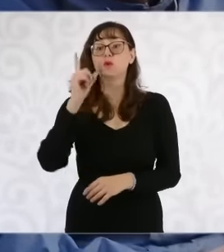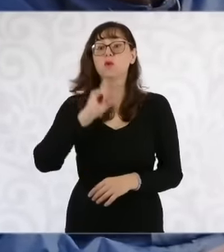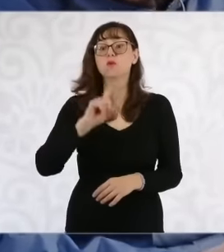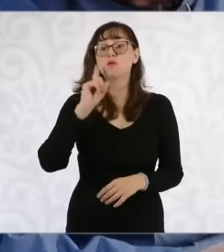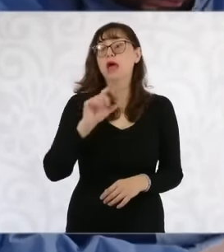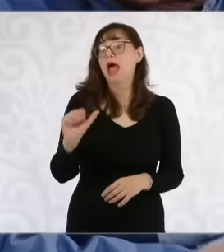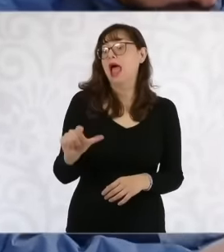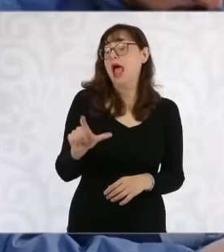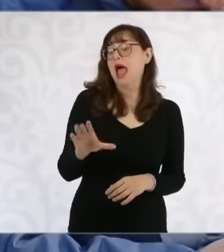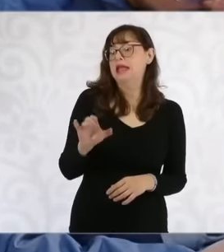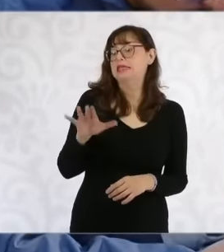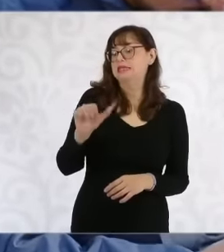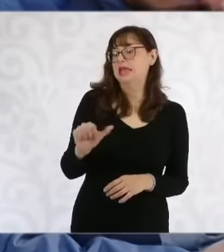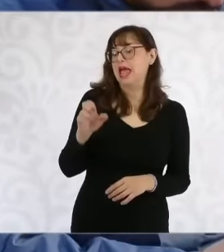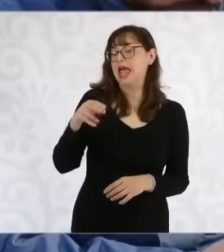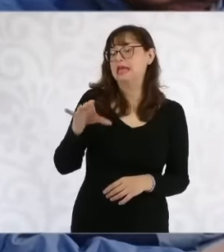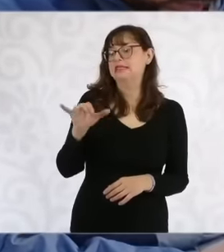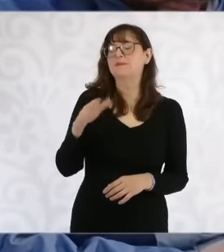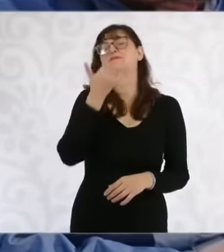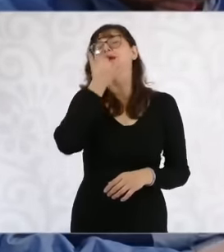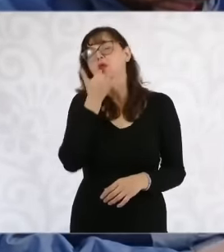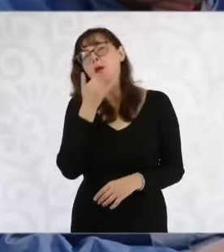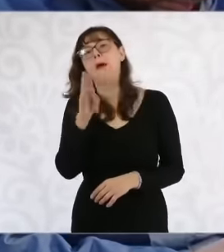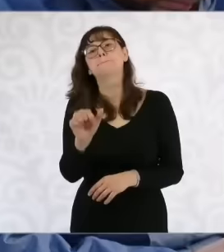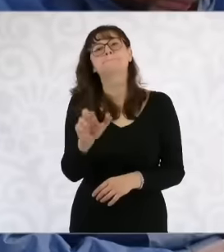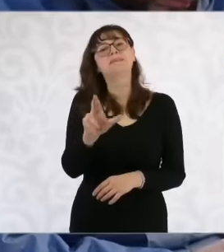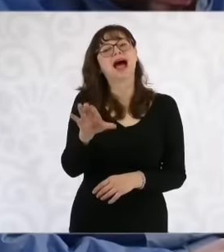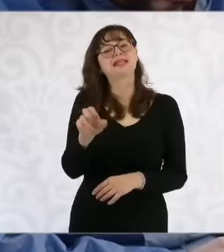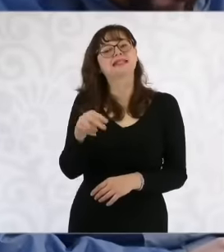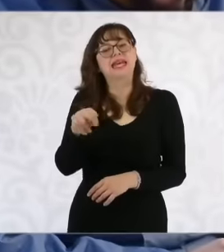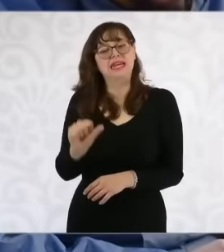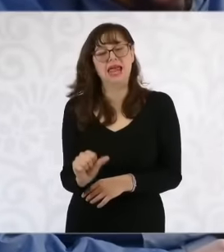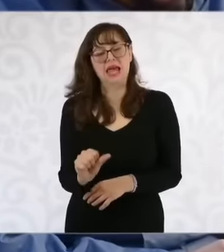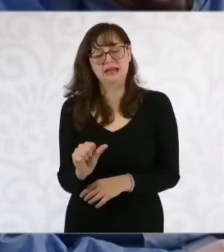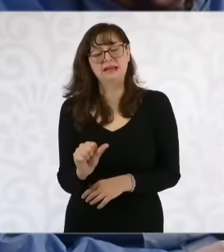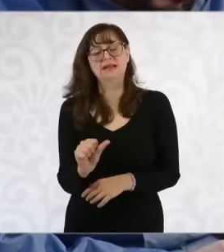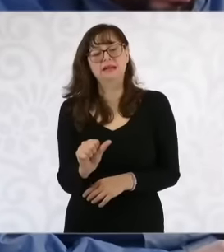Bárcenas Sorry, Alicia Bárcenas, with her we want to bring together all the groups